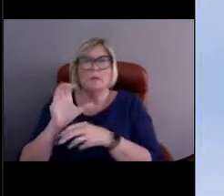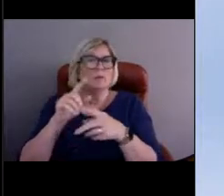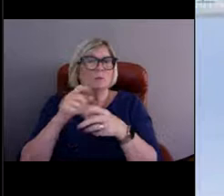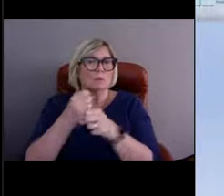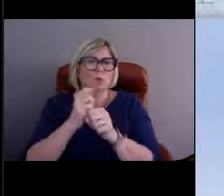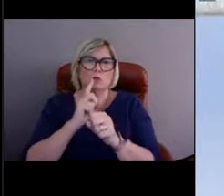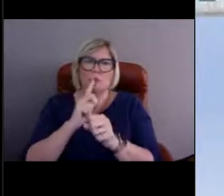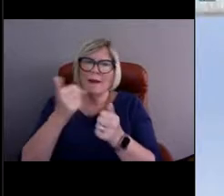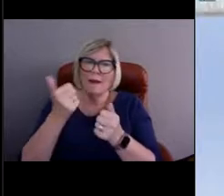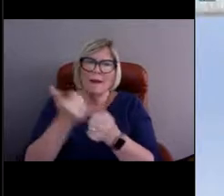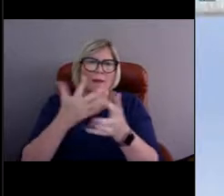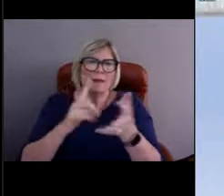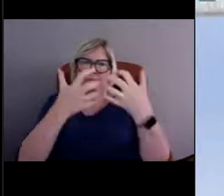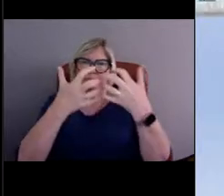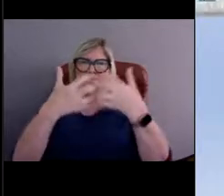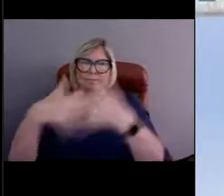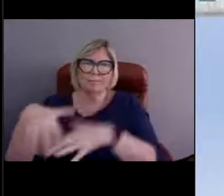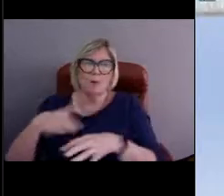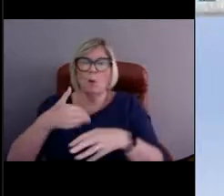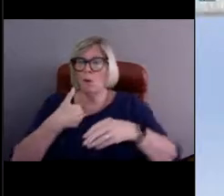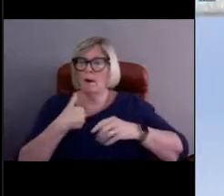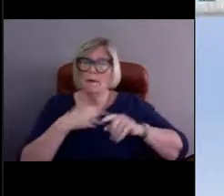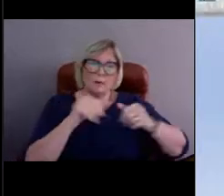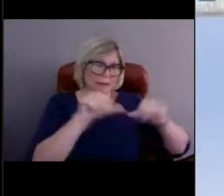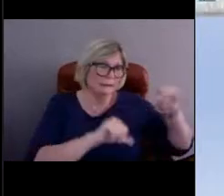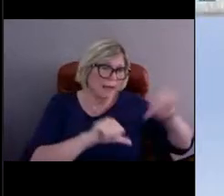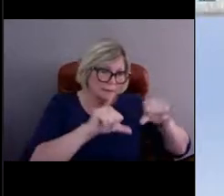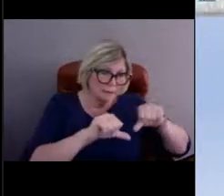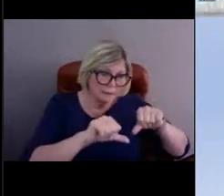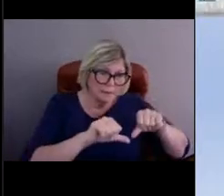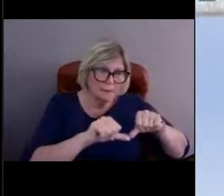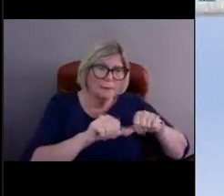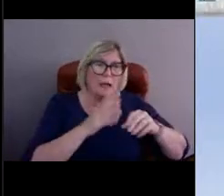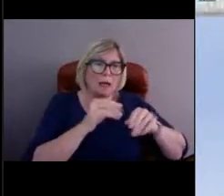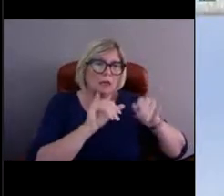So we have scientists and engineers that start with a need.